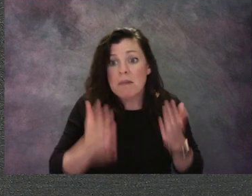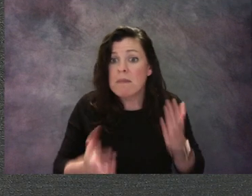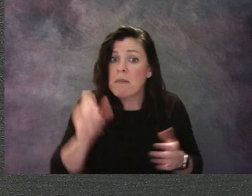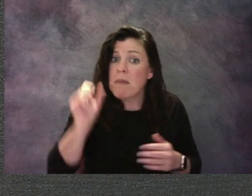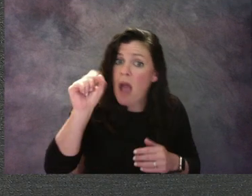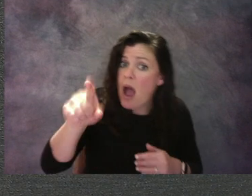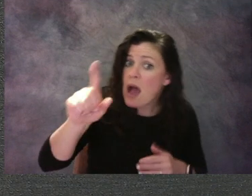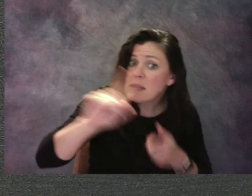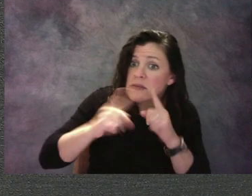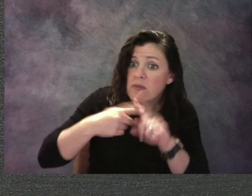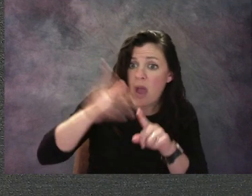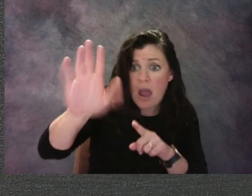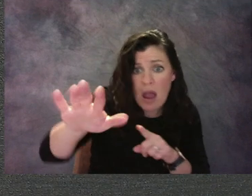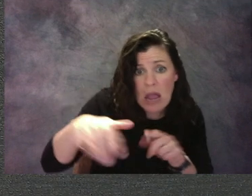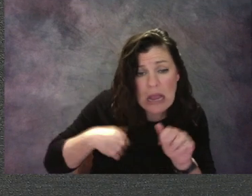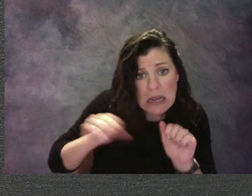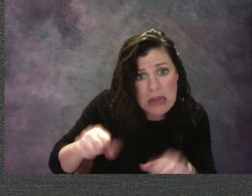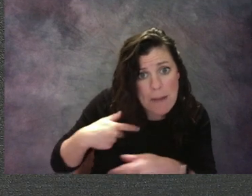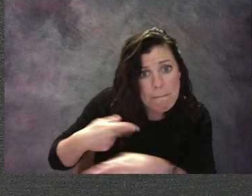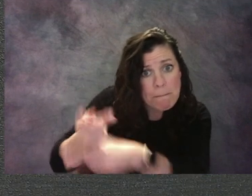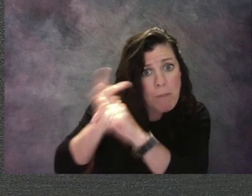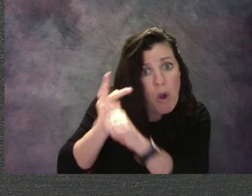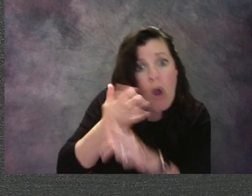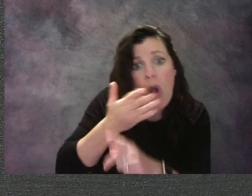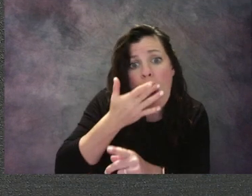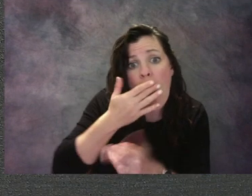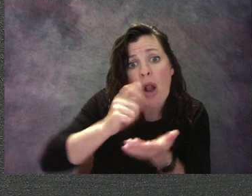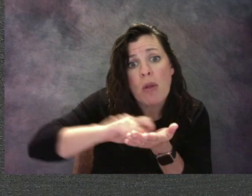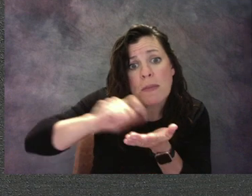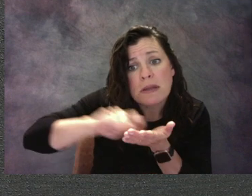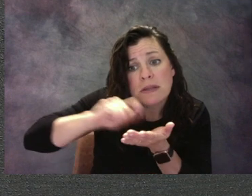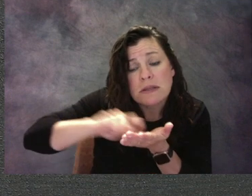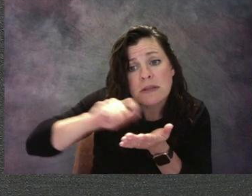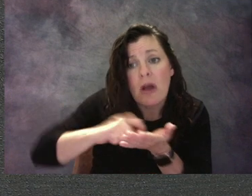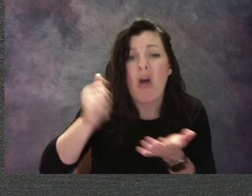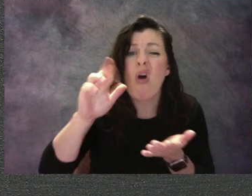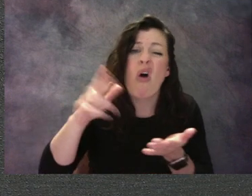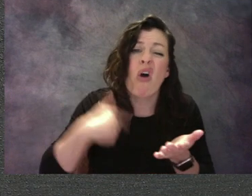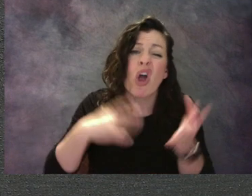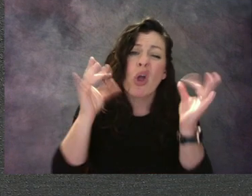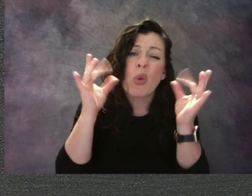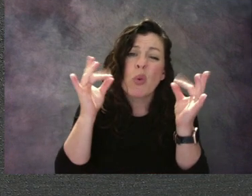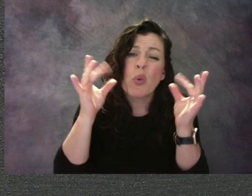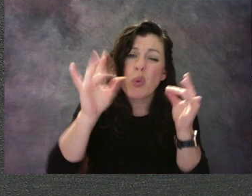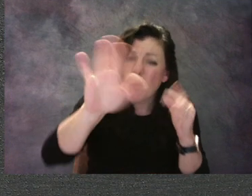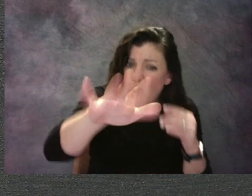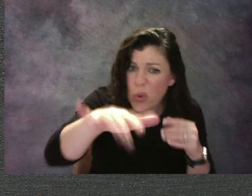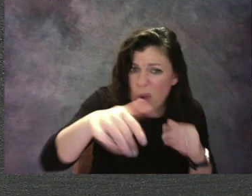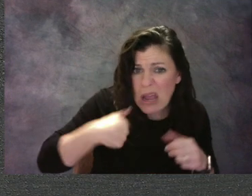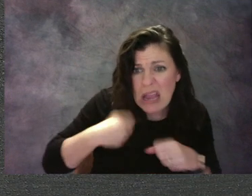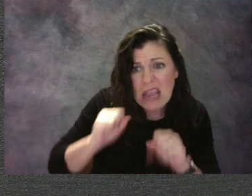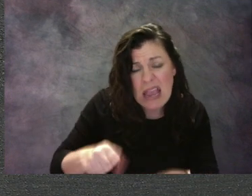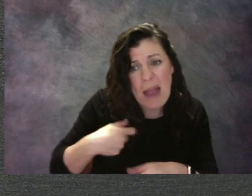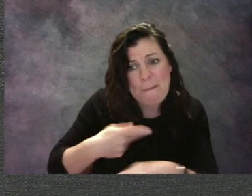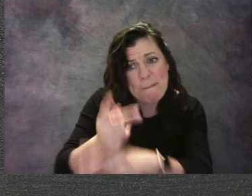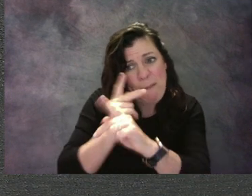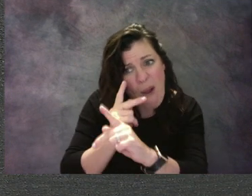Maybe colored pencils, maybe it's a glue stick, you could even practice with a little stuffed animal if you don't have anybody with you